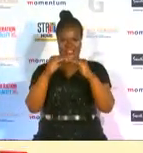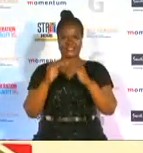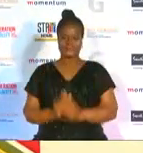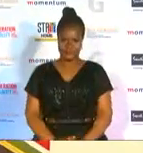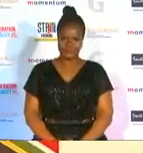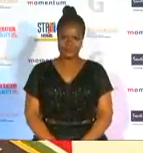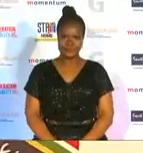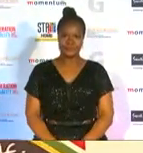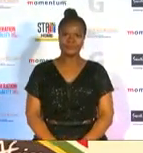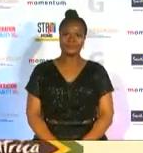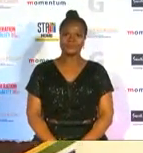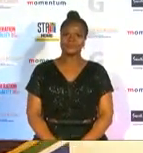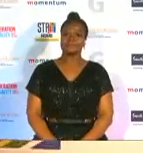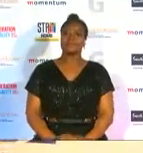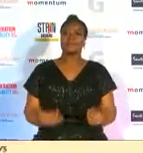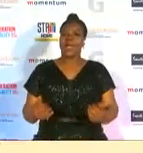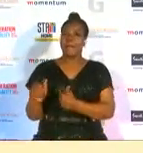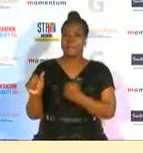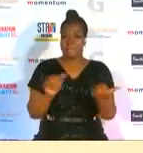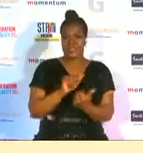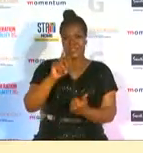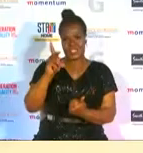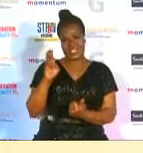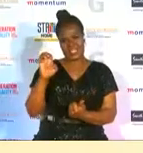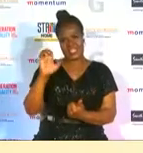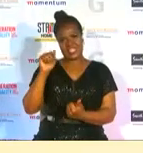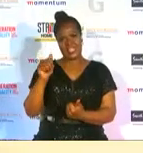as she continues to announce the new batch of winners of the 2020